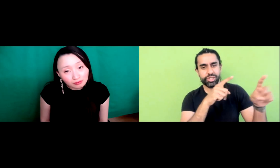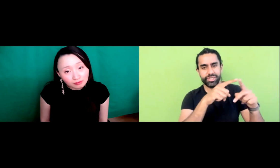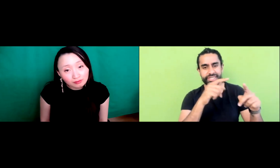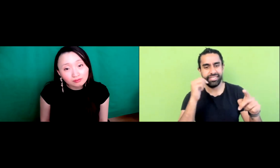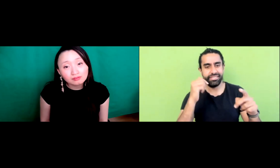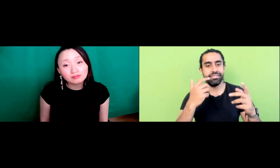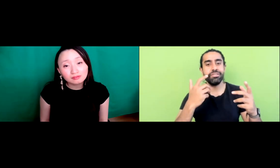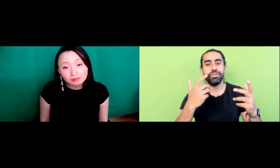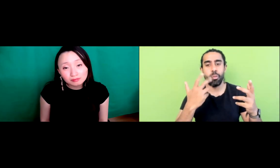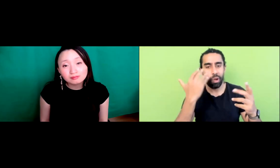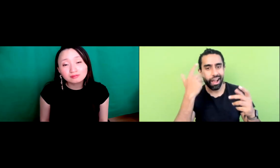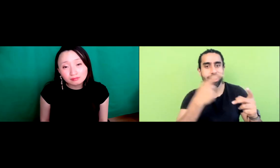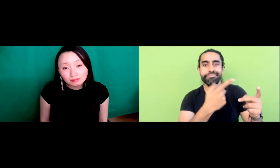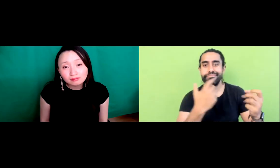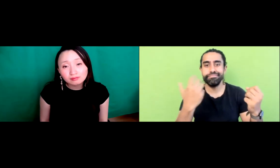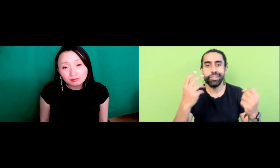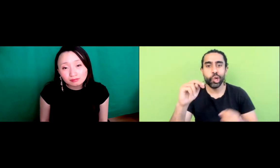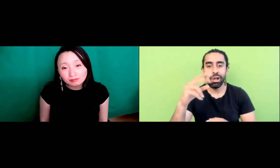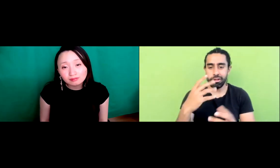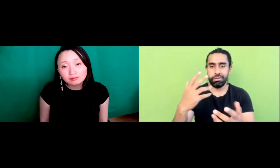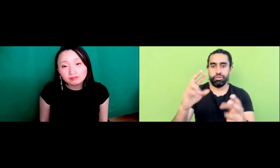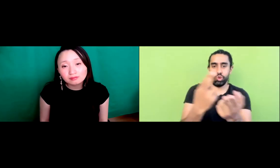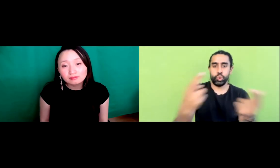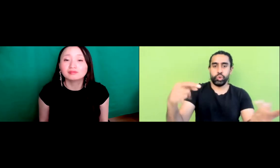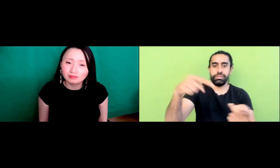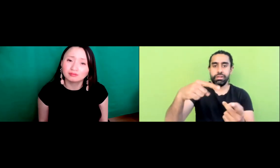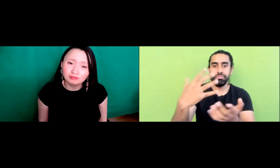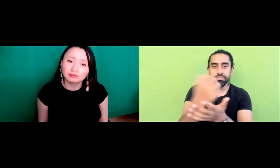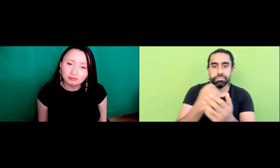them, and they said that the largest audience that they get sometimes as if people from